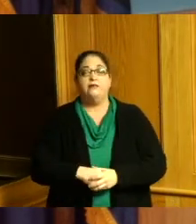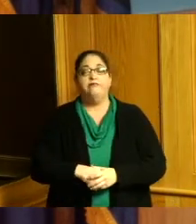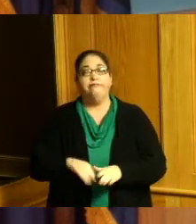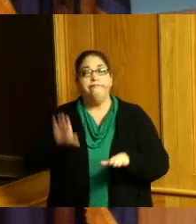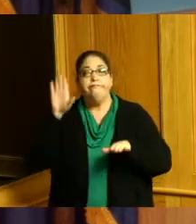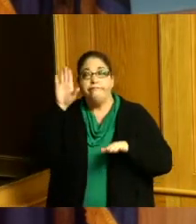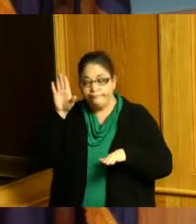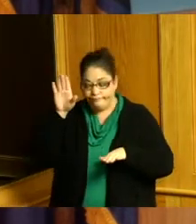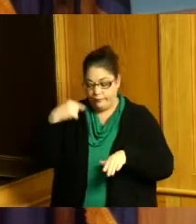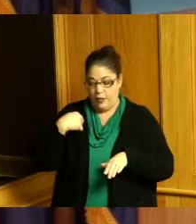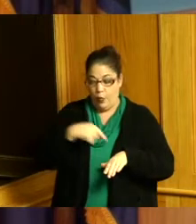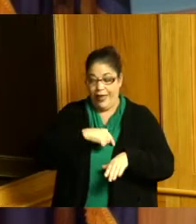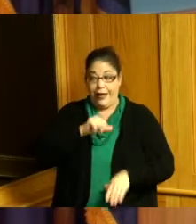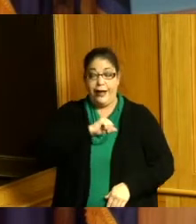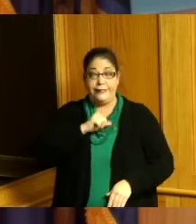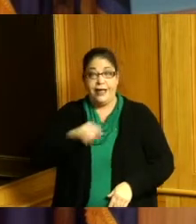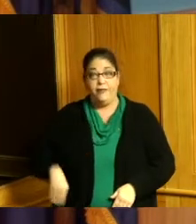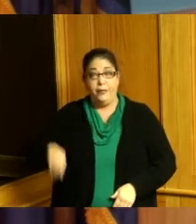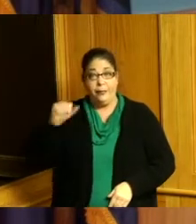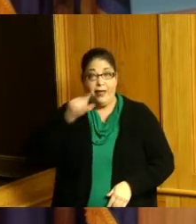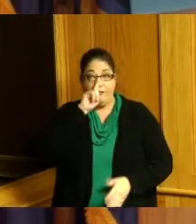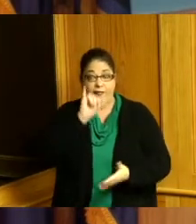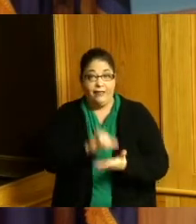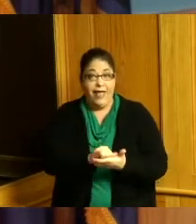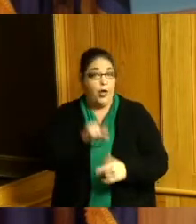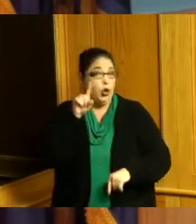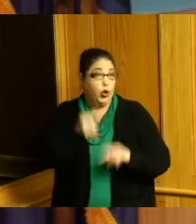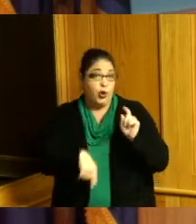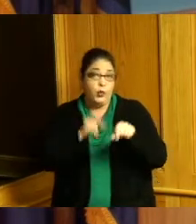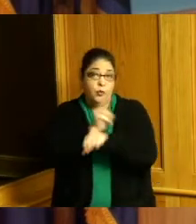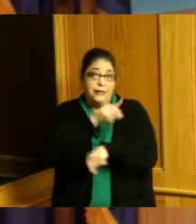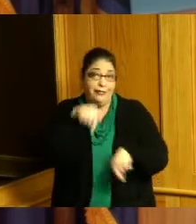put on ourselves and do it ourselves couldn't do it in this building this building from what